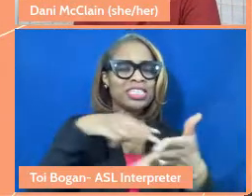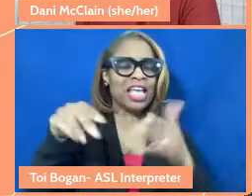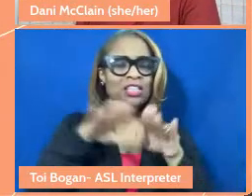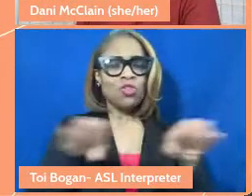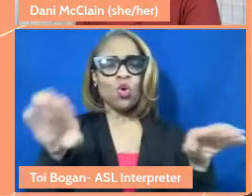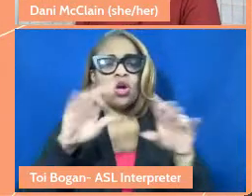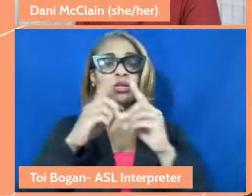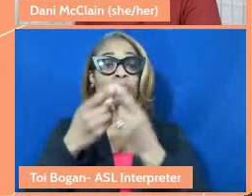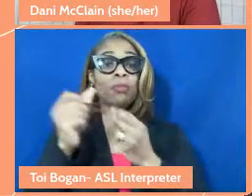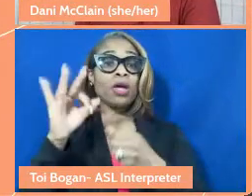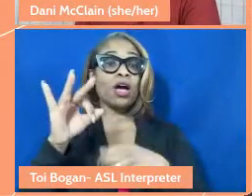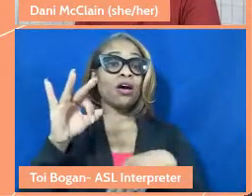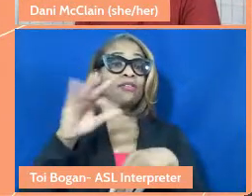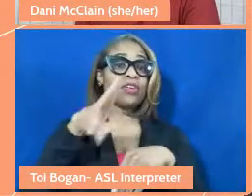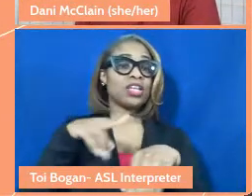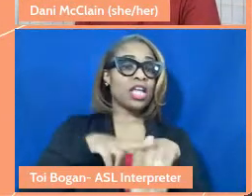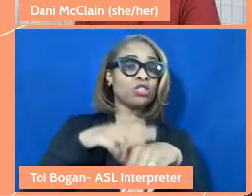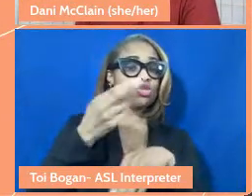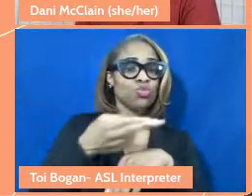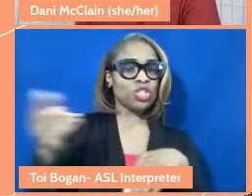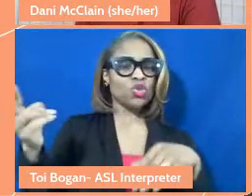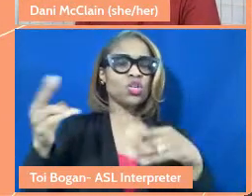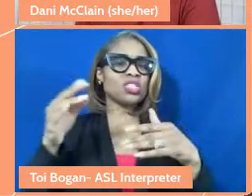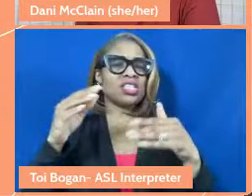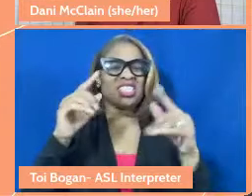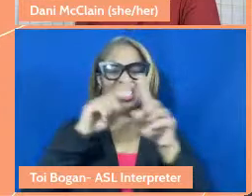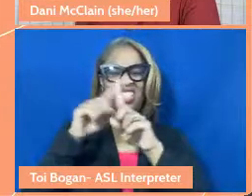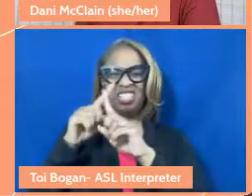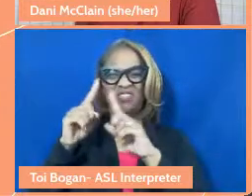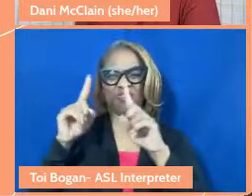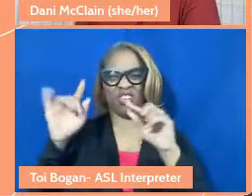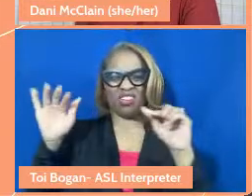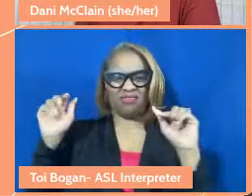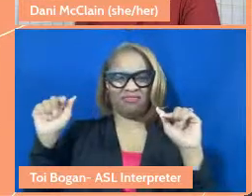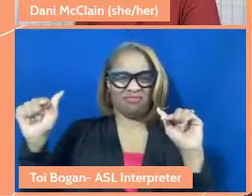the Karuk Nation, these different places, right? And so there is this kind of multiple